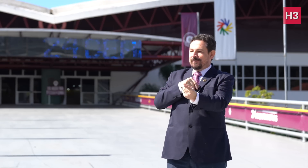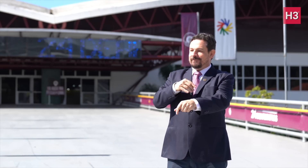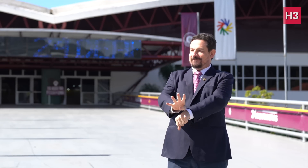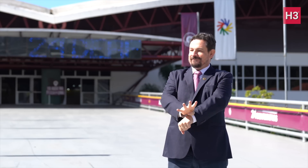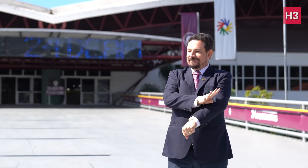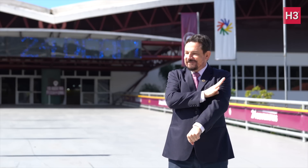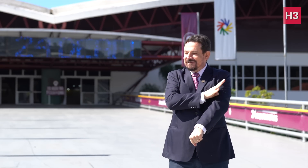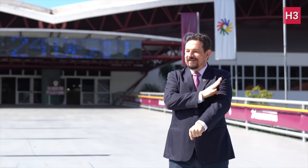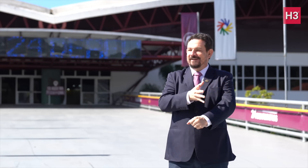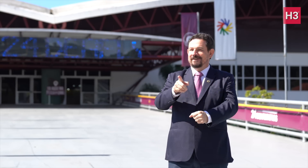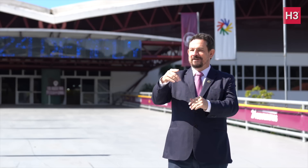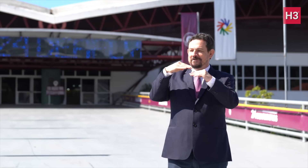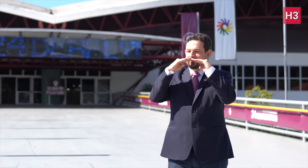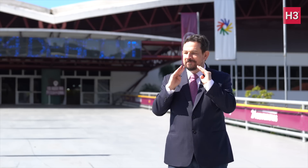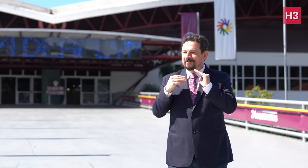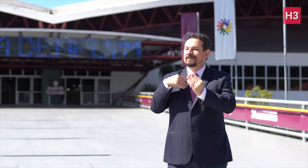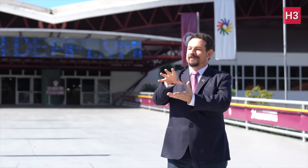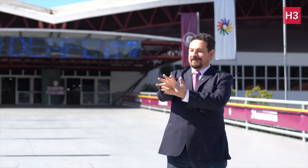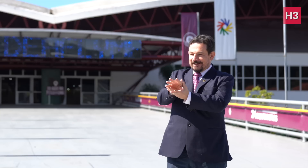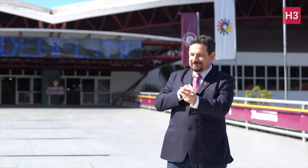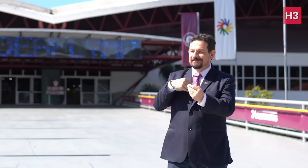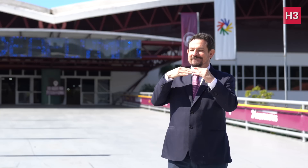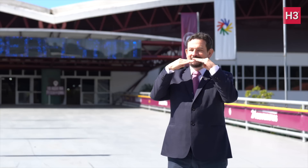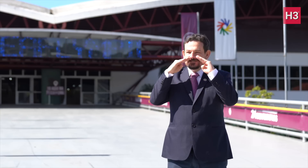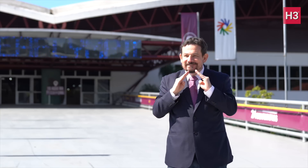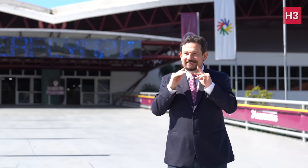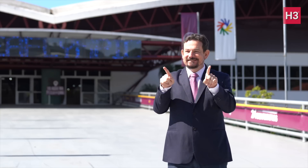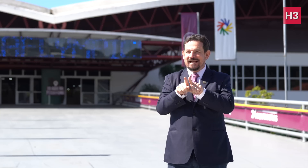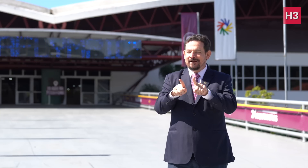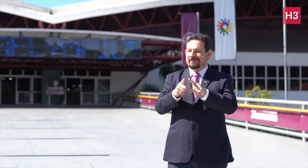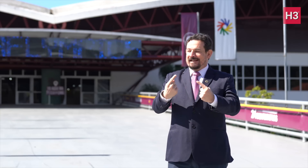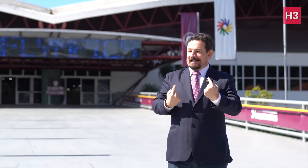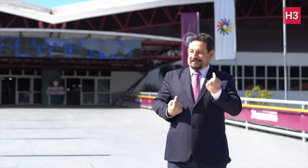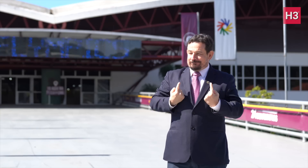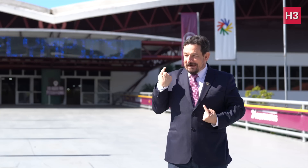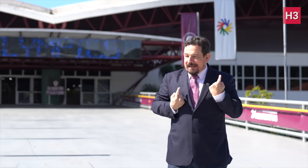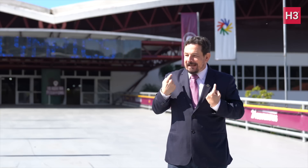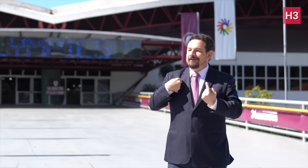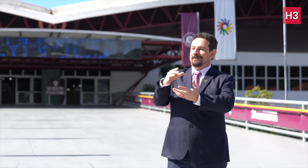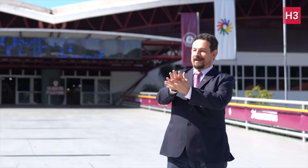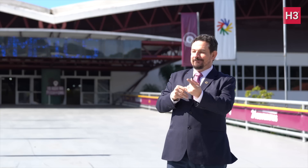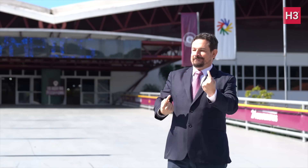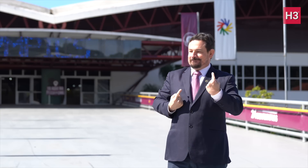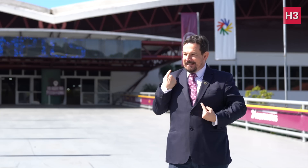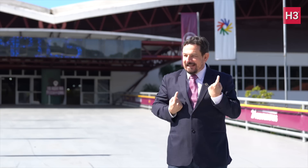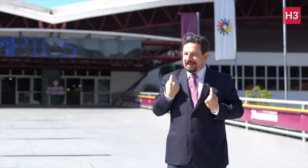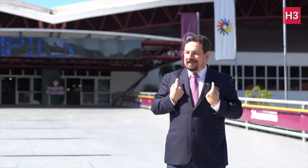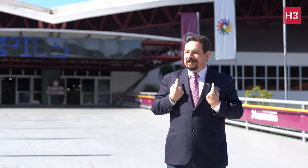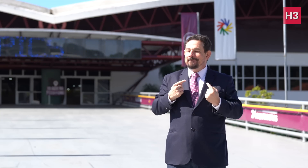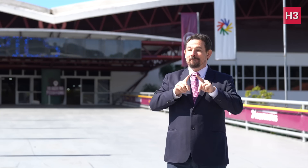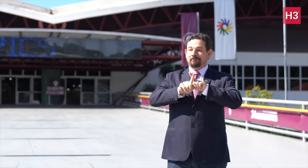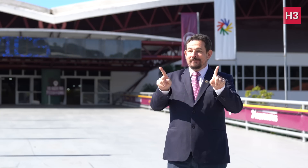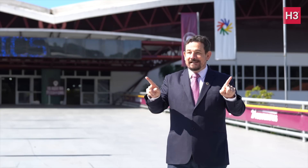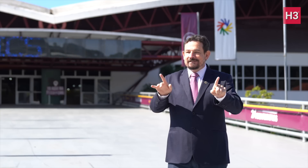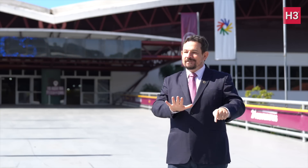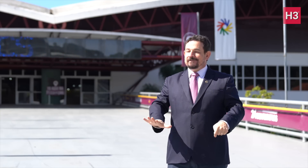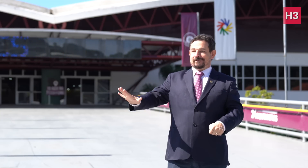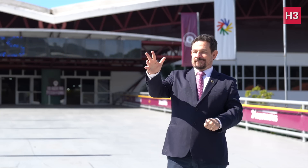when they’re happy, I’m happy, when they’re disappointed, I’m disappointed too.